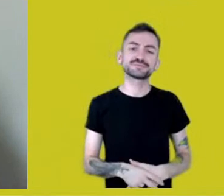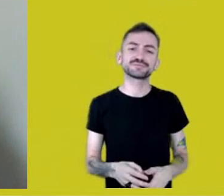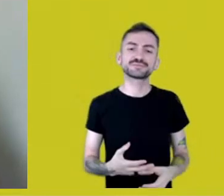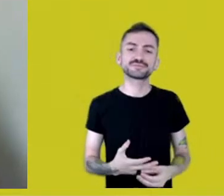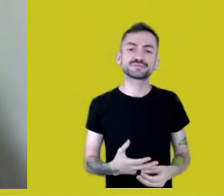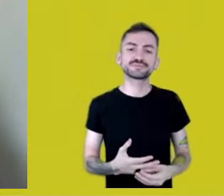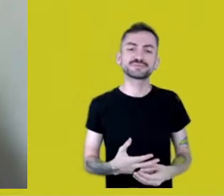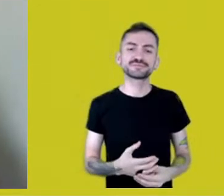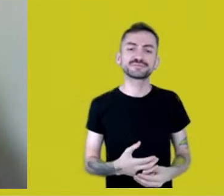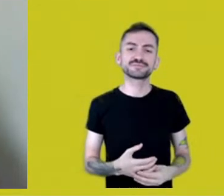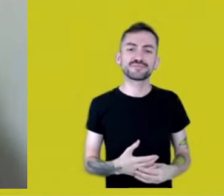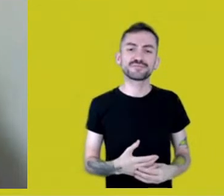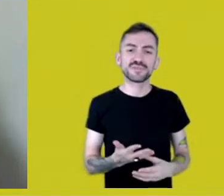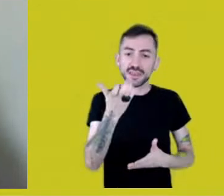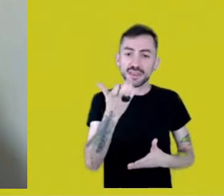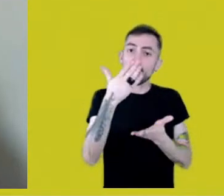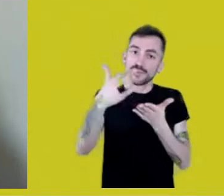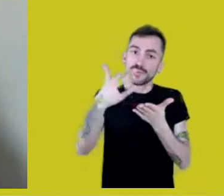You want to go first, Márcia?